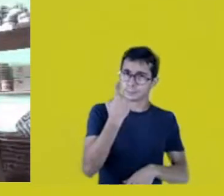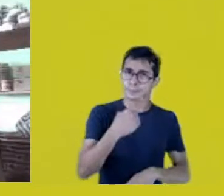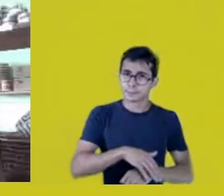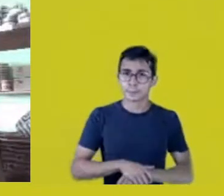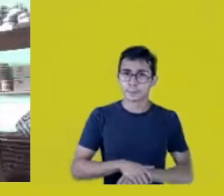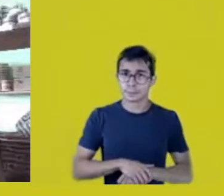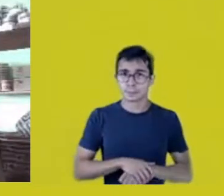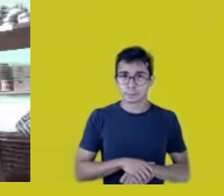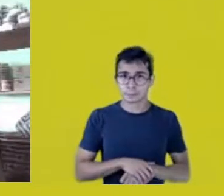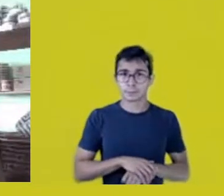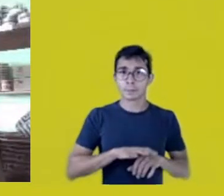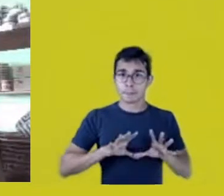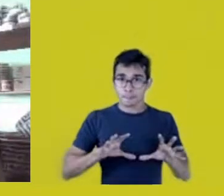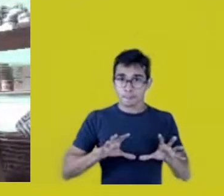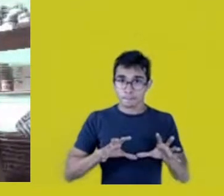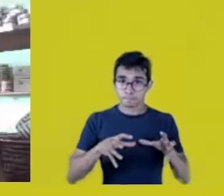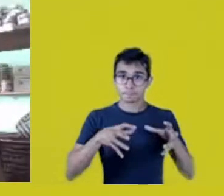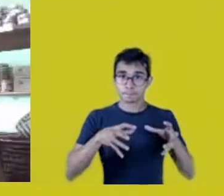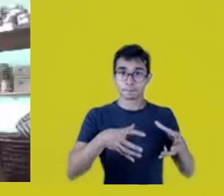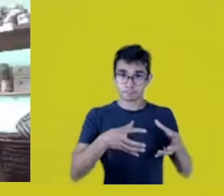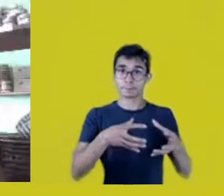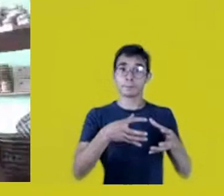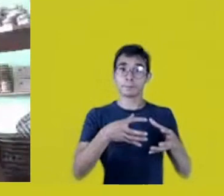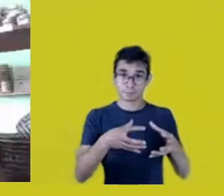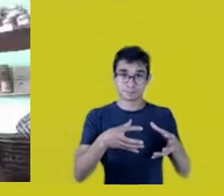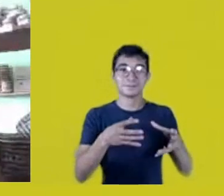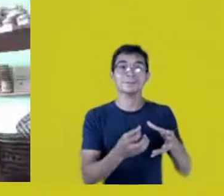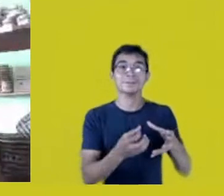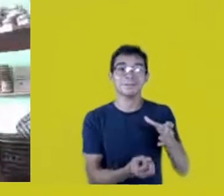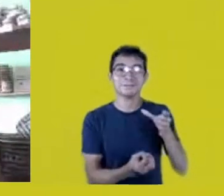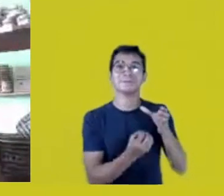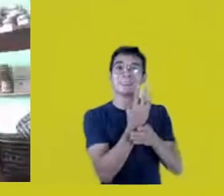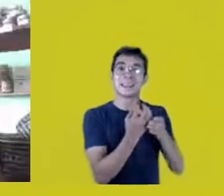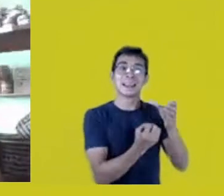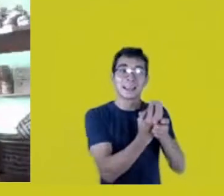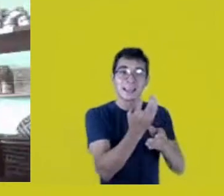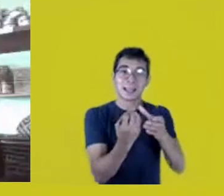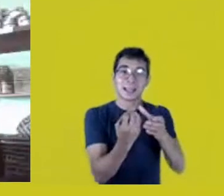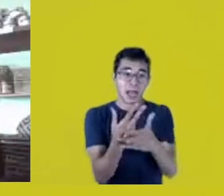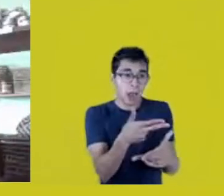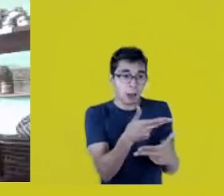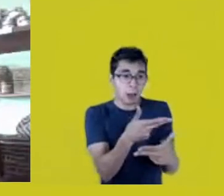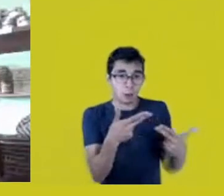collective production of knowledge,